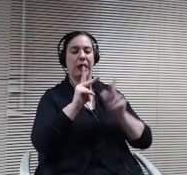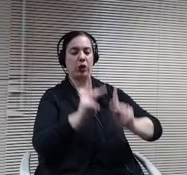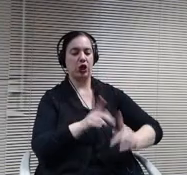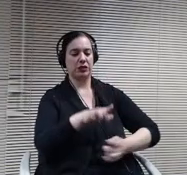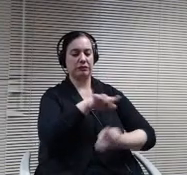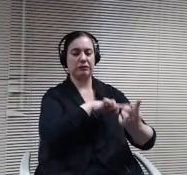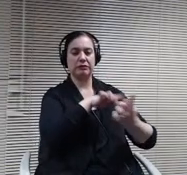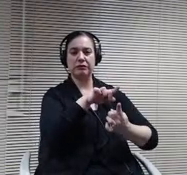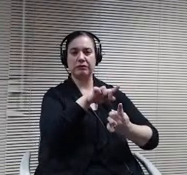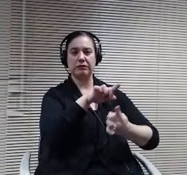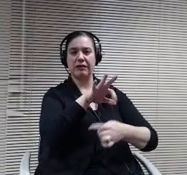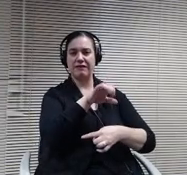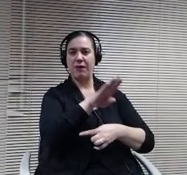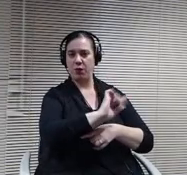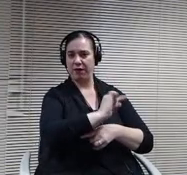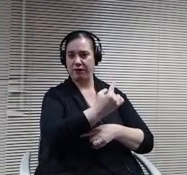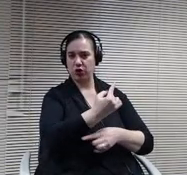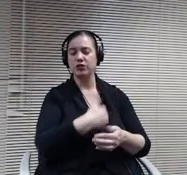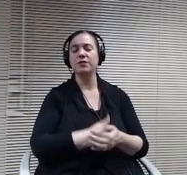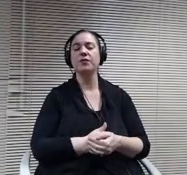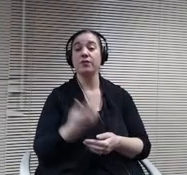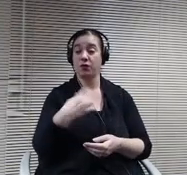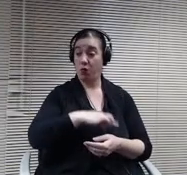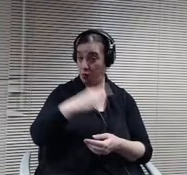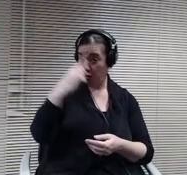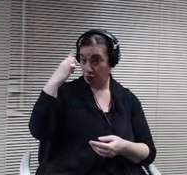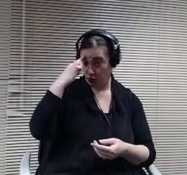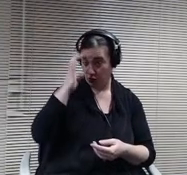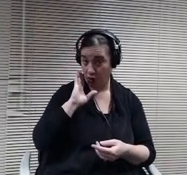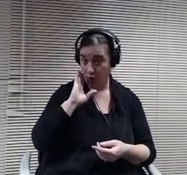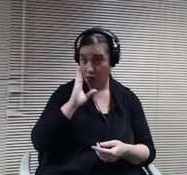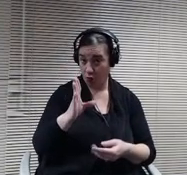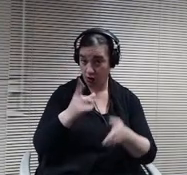We thought we were going to have requirement that teachers were